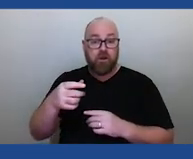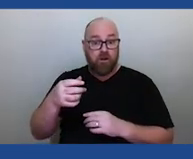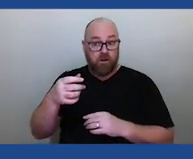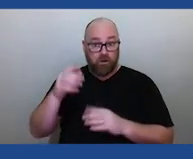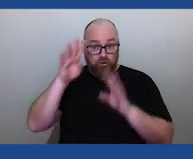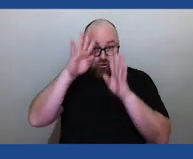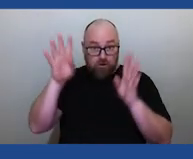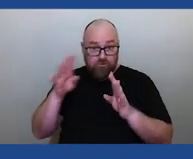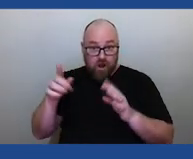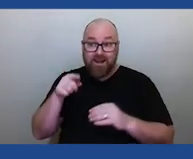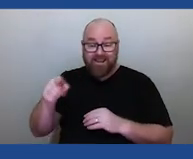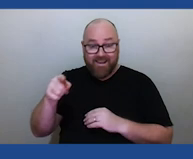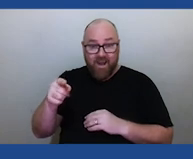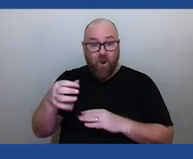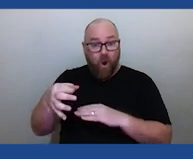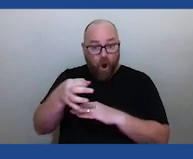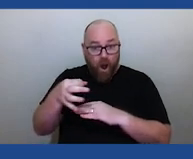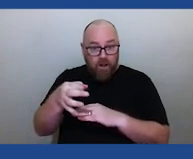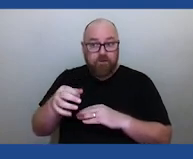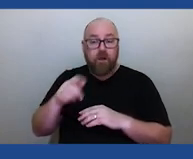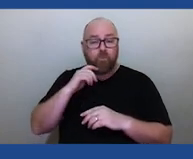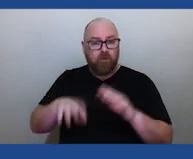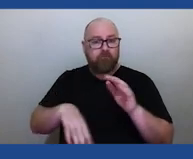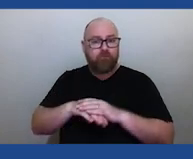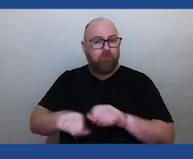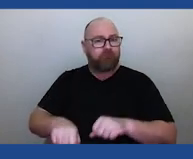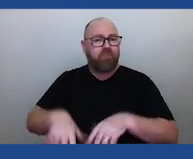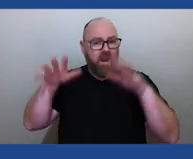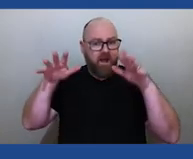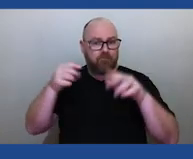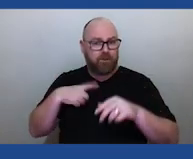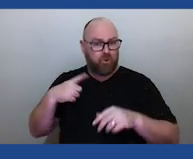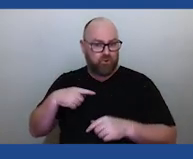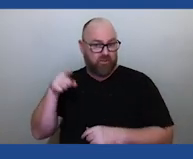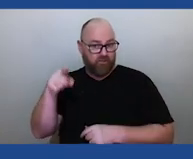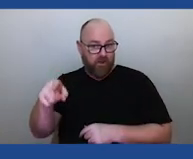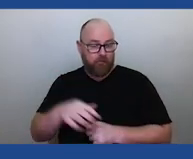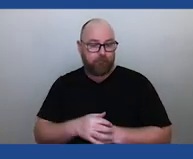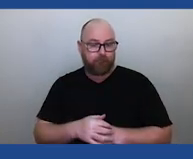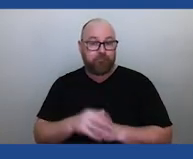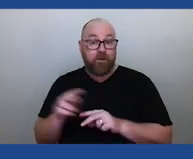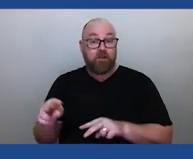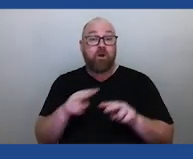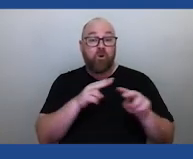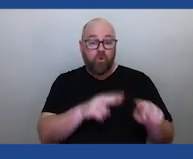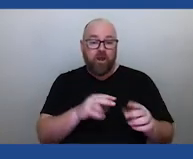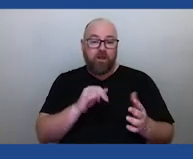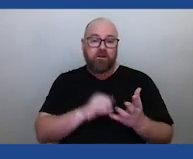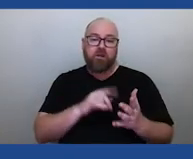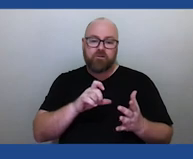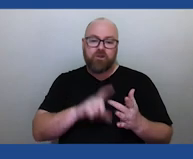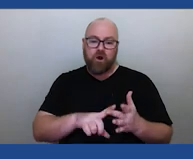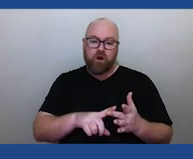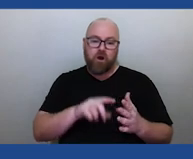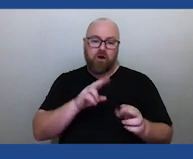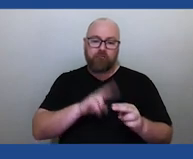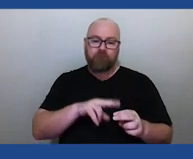and totally flooded right now because of that. And you look at places like Saibai, I think Saibai the highest point on